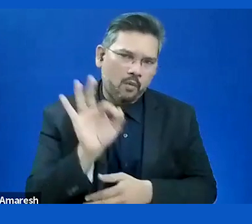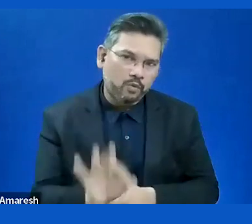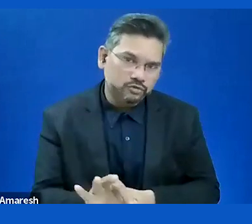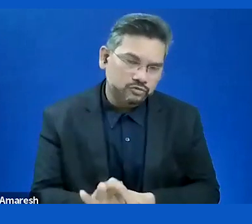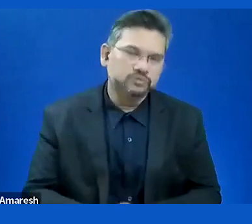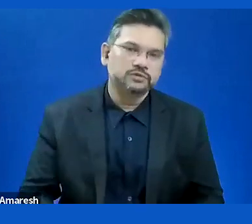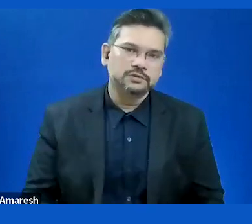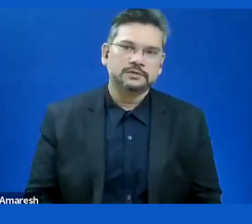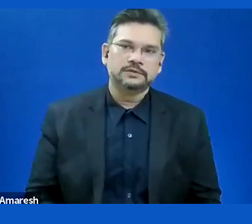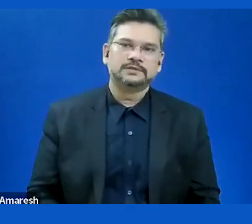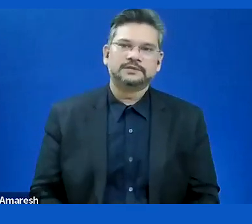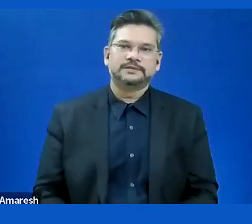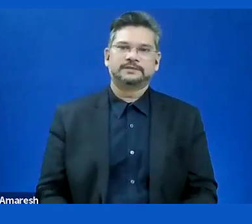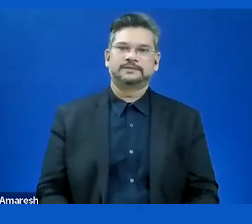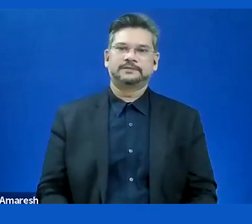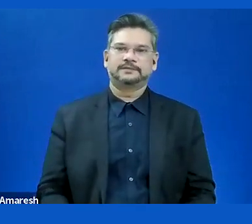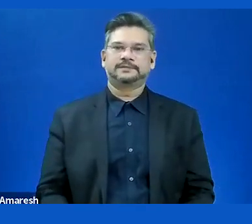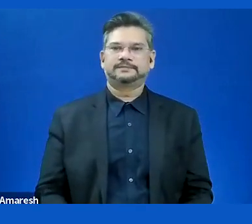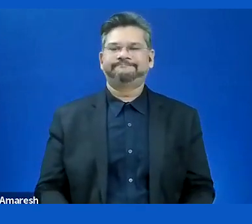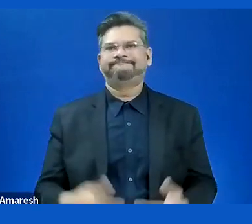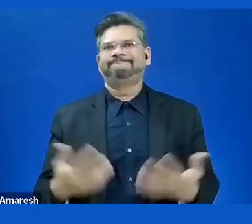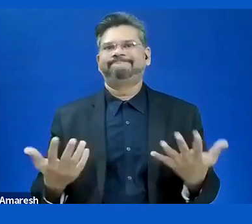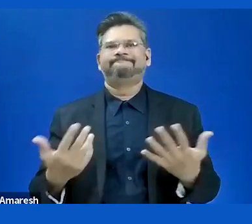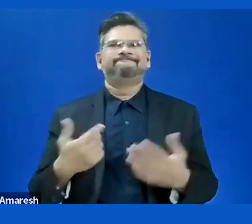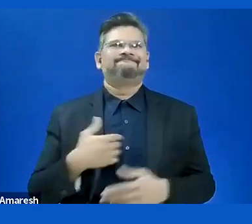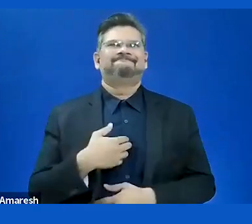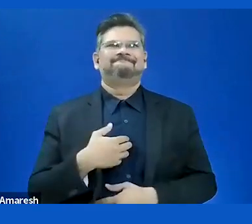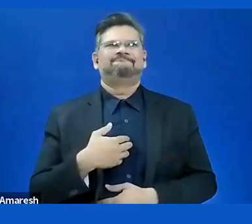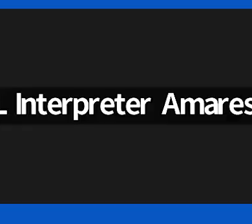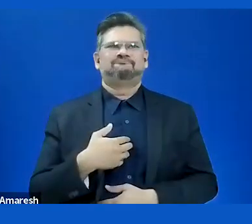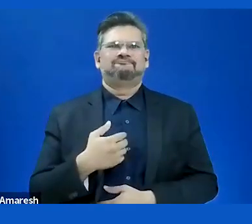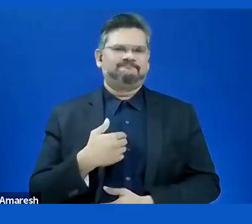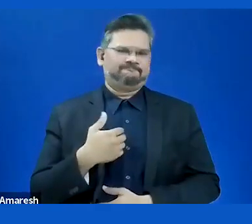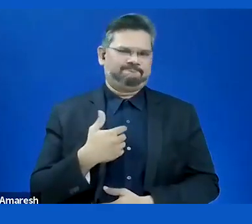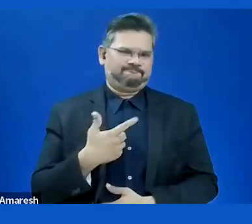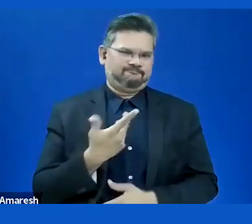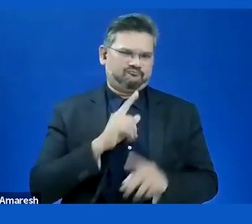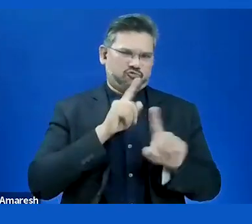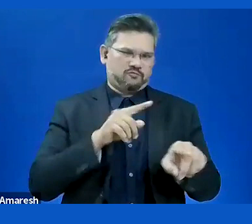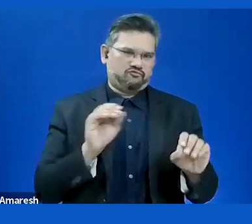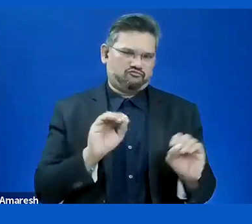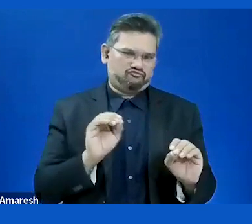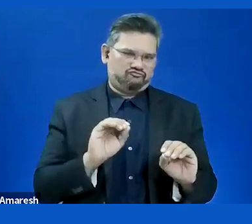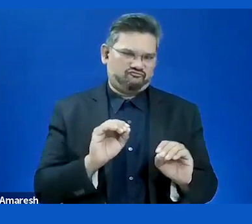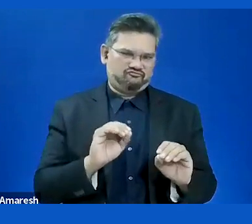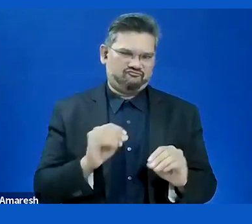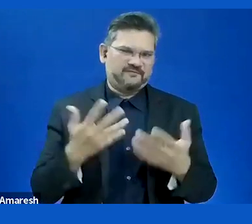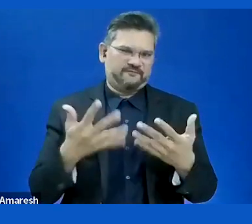no comments, I think it is covered. >> SUSANNA LAURIN: Another question from